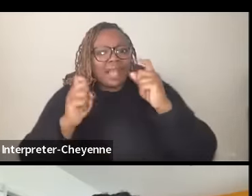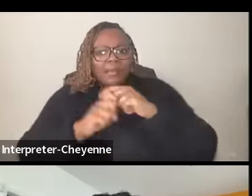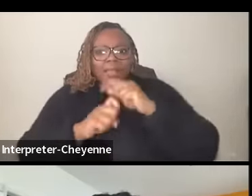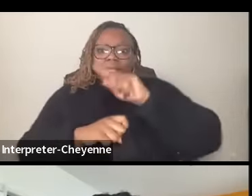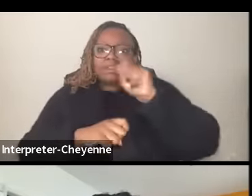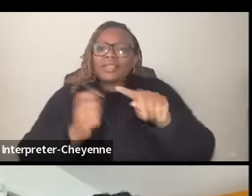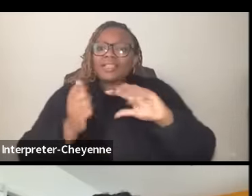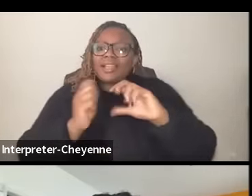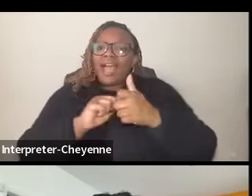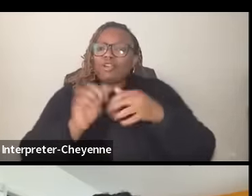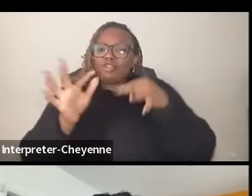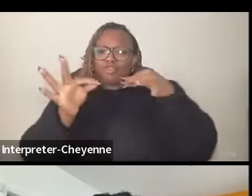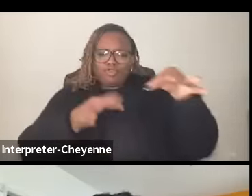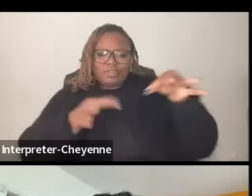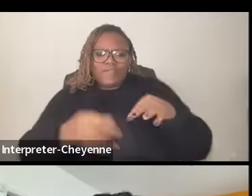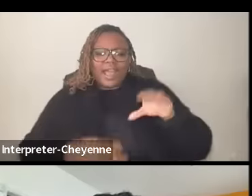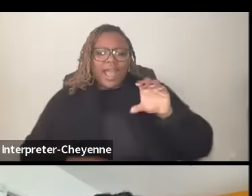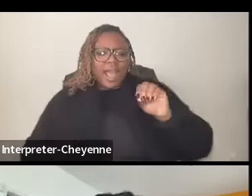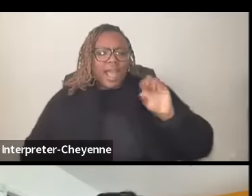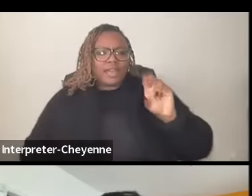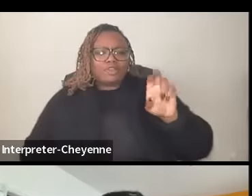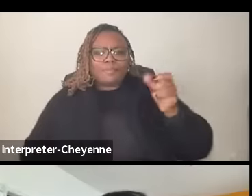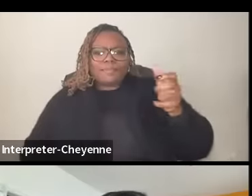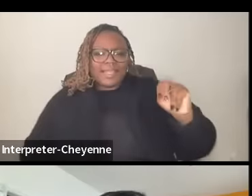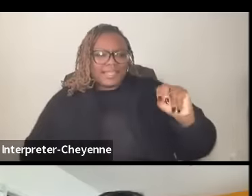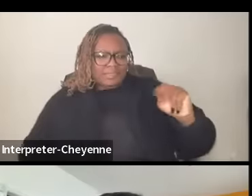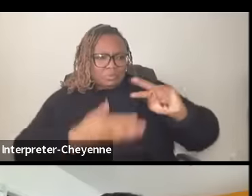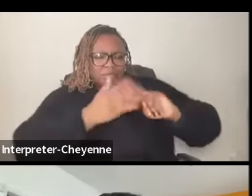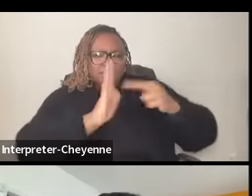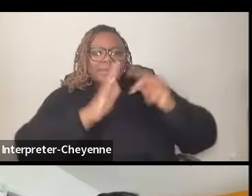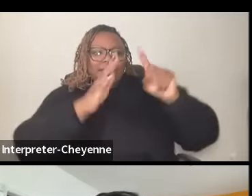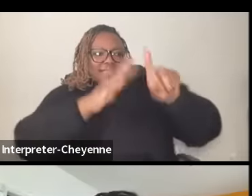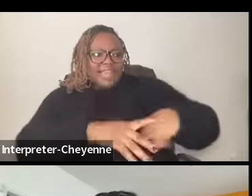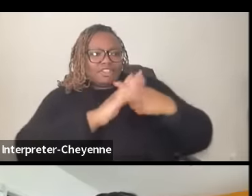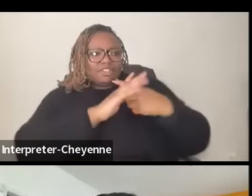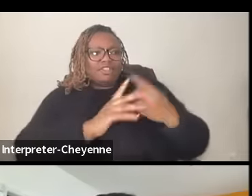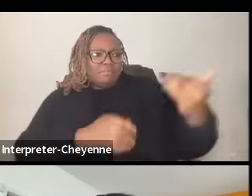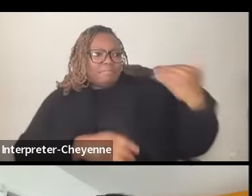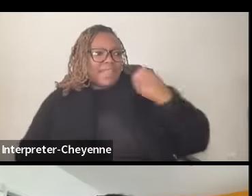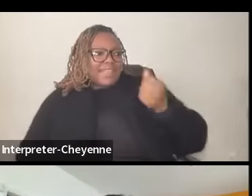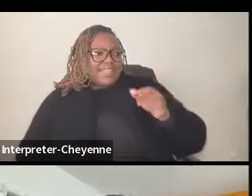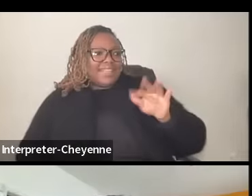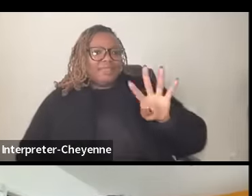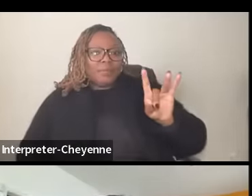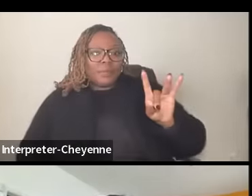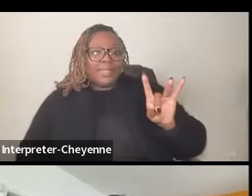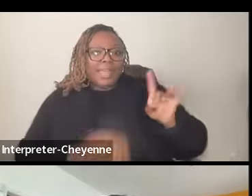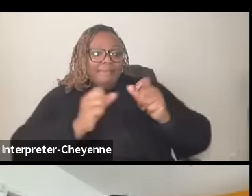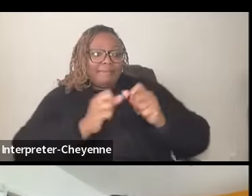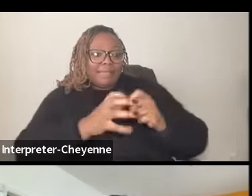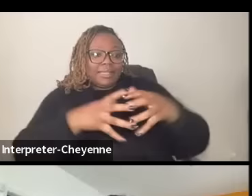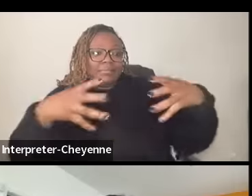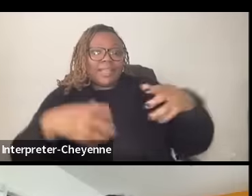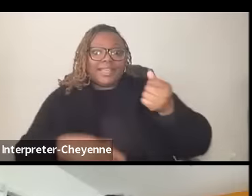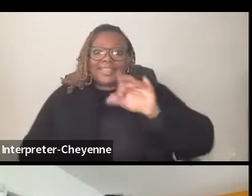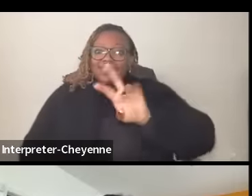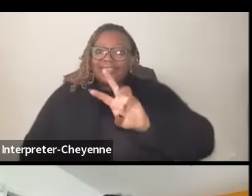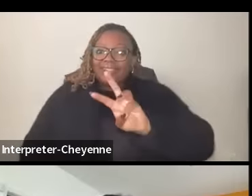do you define the occupation I mean occupation began in 48 and then expanded in ' 67 uh what